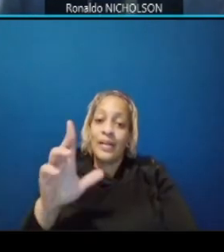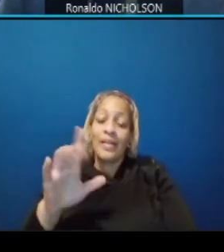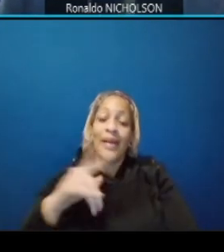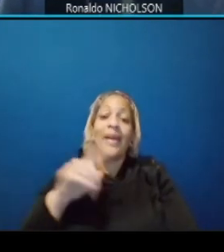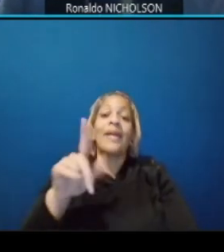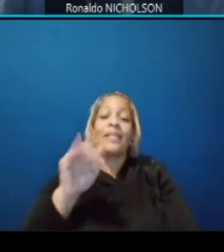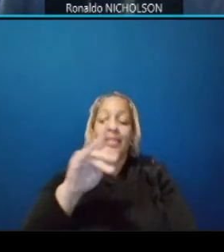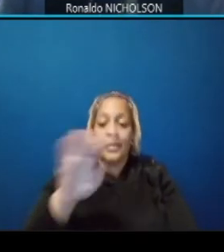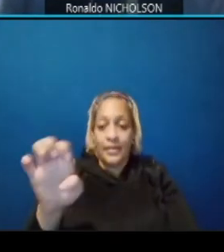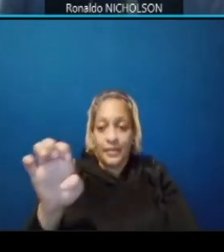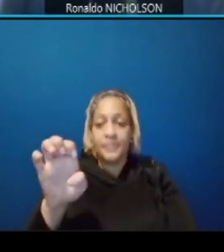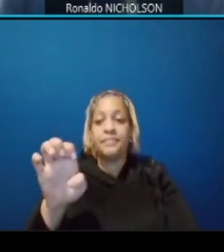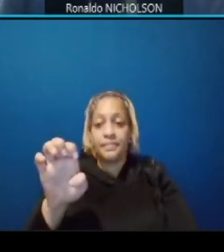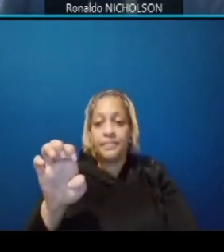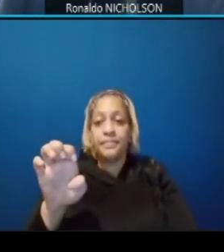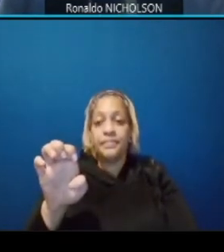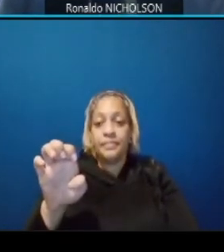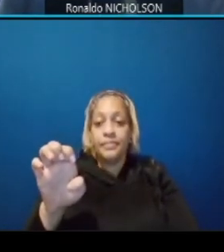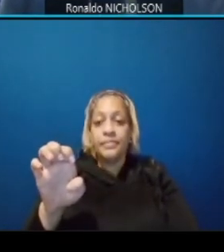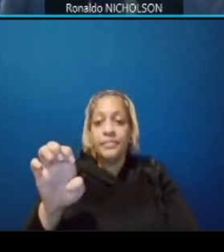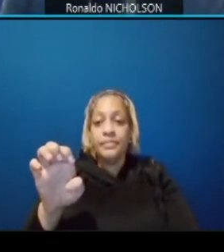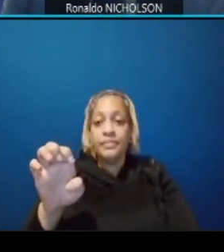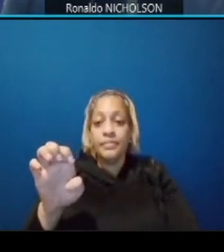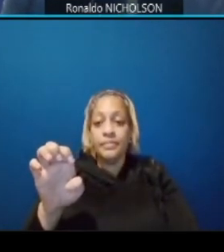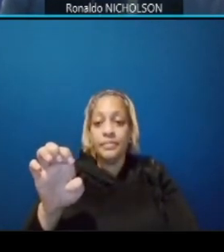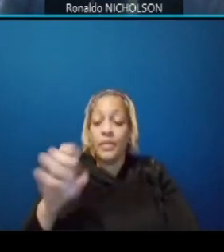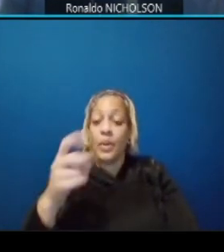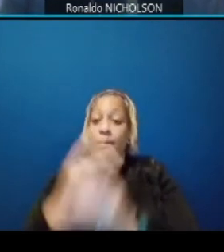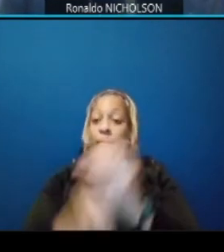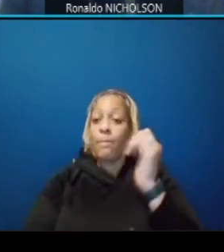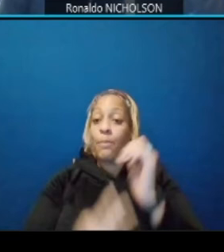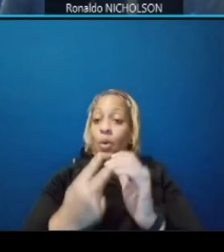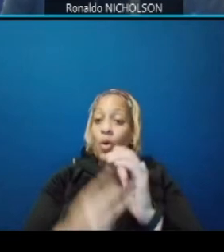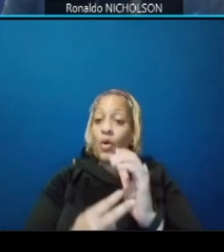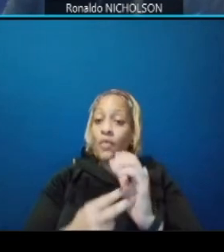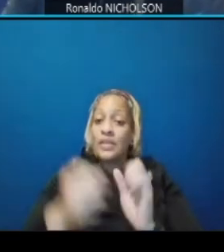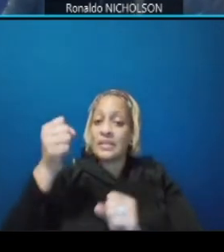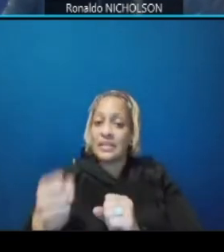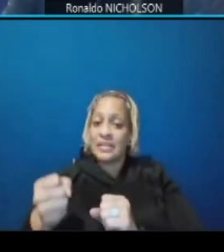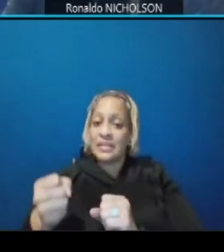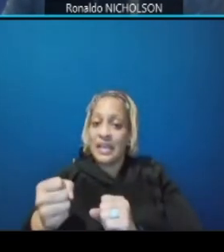um both sides have very protected sidewalks